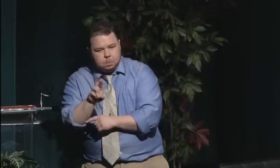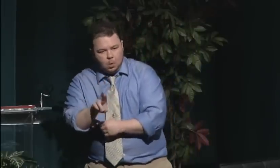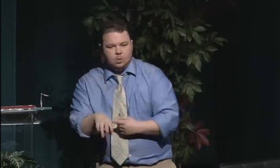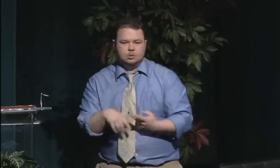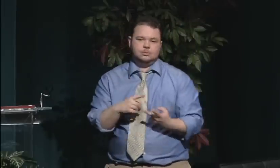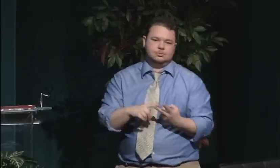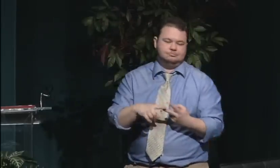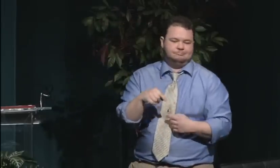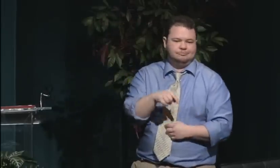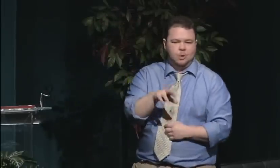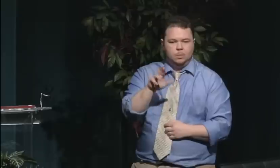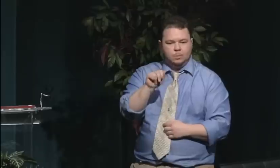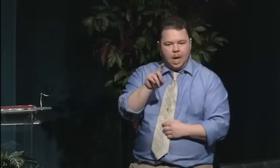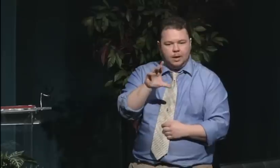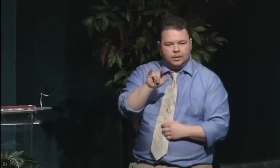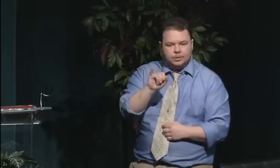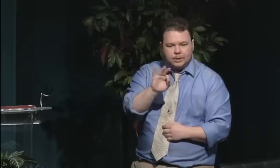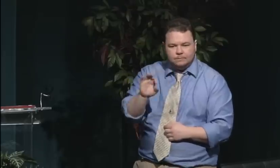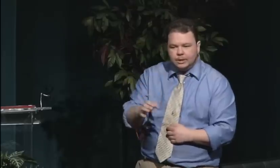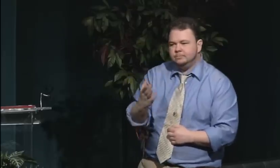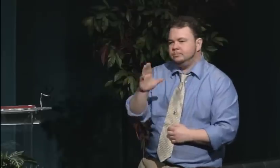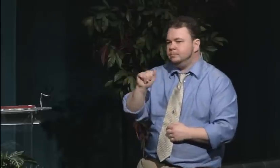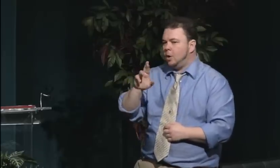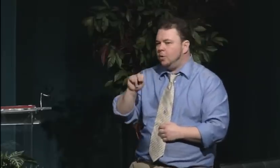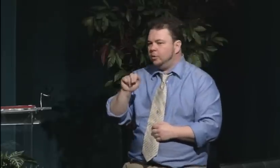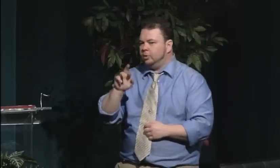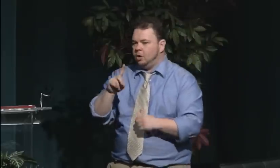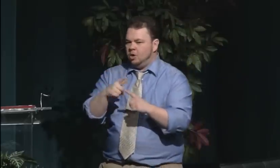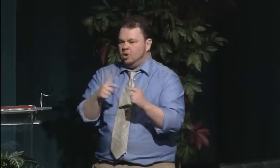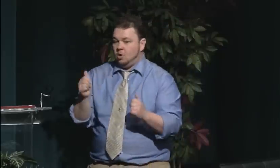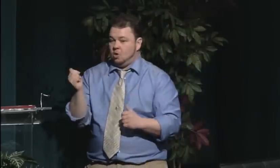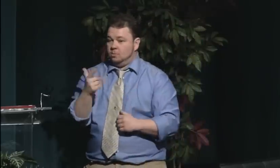there were health issues, and social disruption issues that were the big reasons that people used